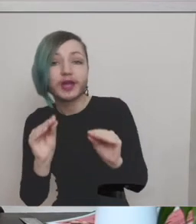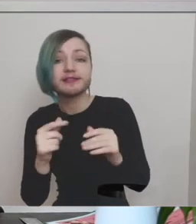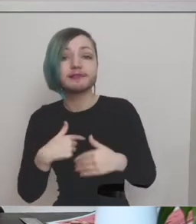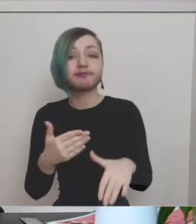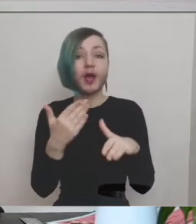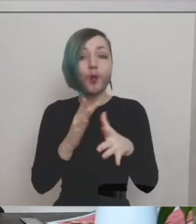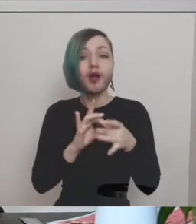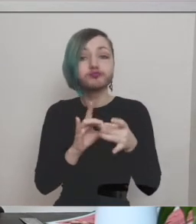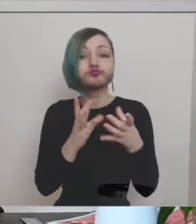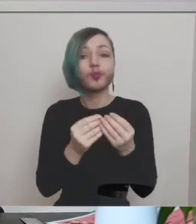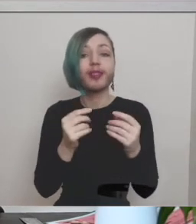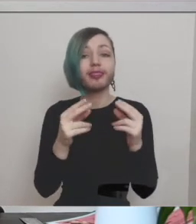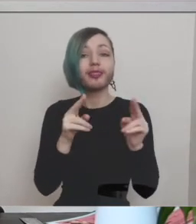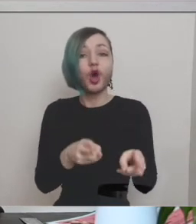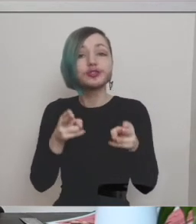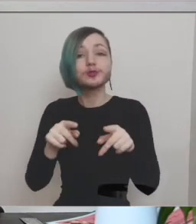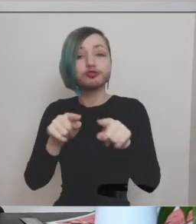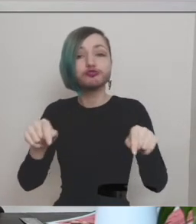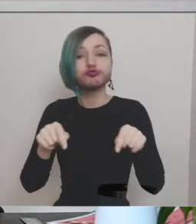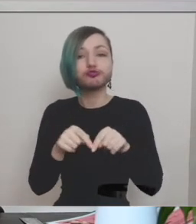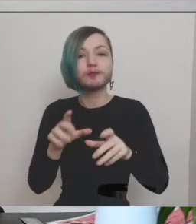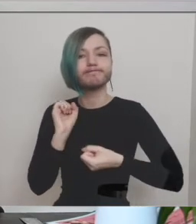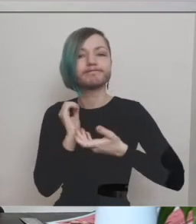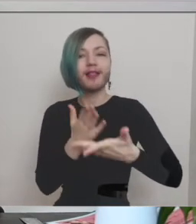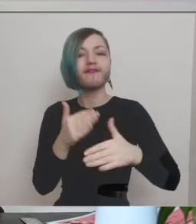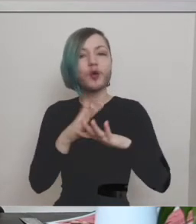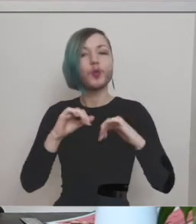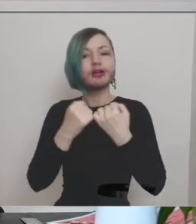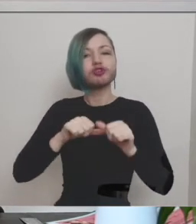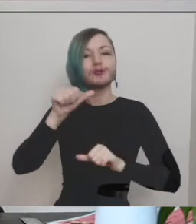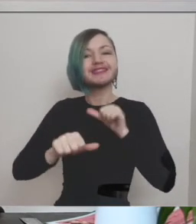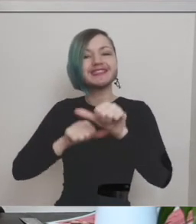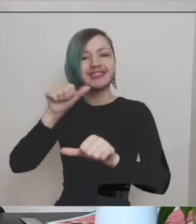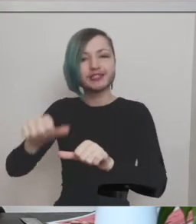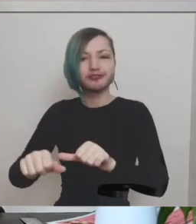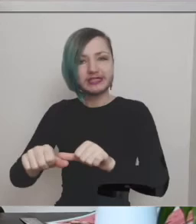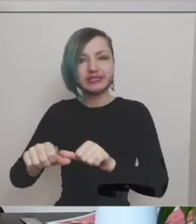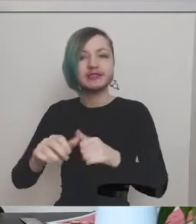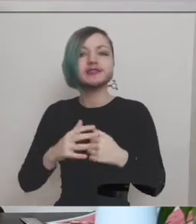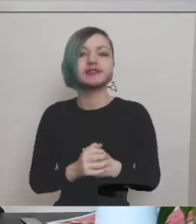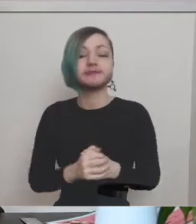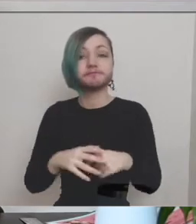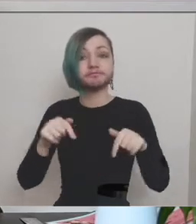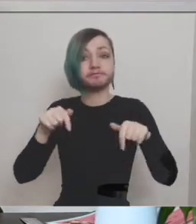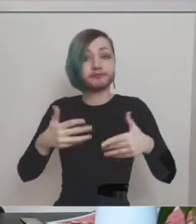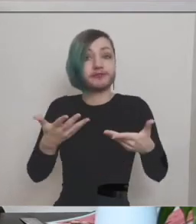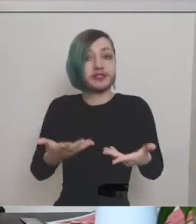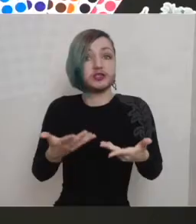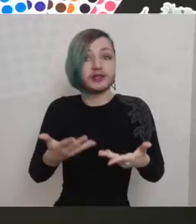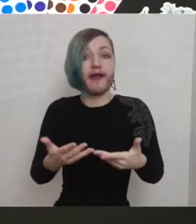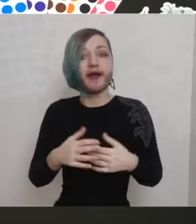Rooms to deliver a series of workshops they this particular workshop will explore identity